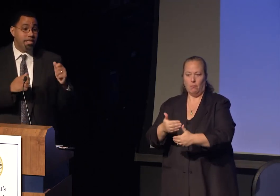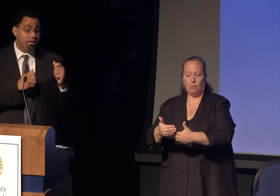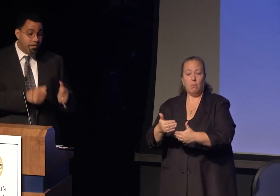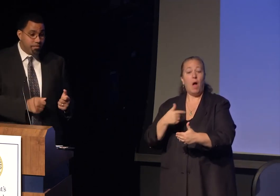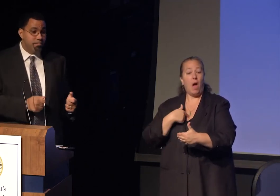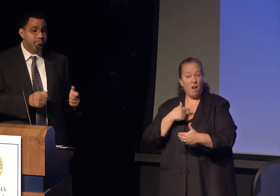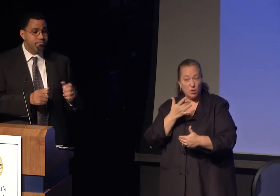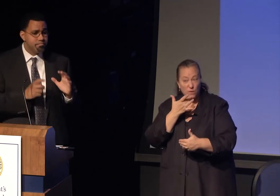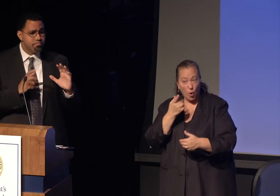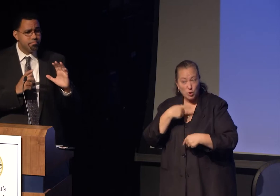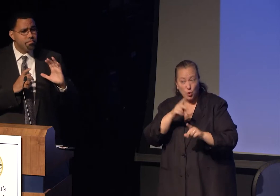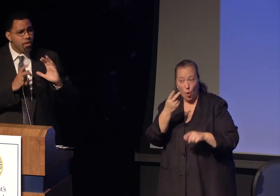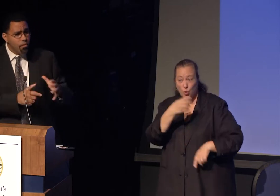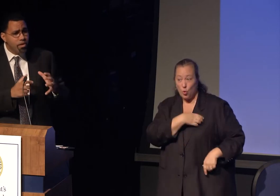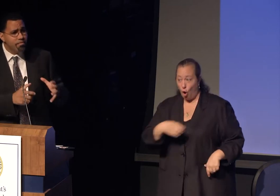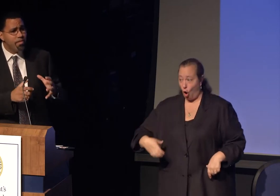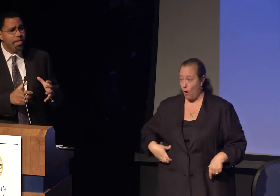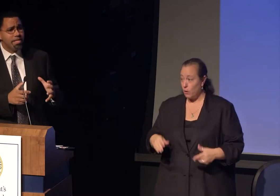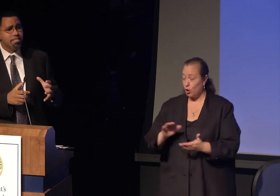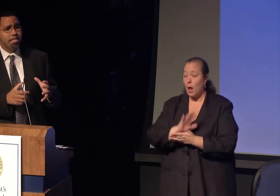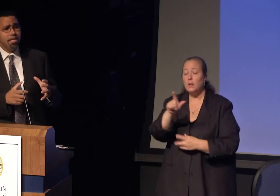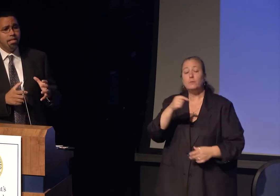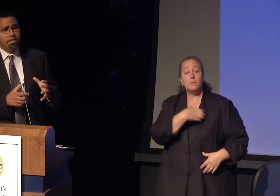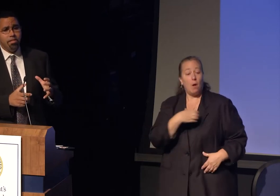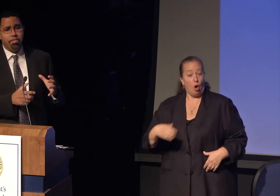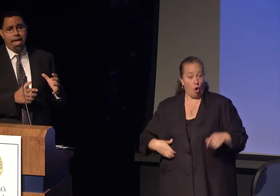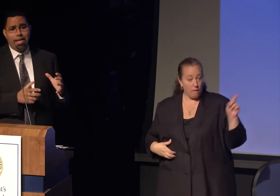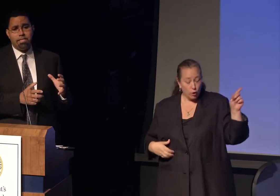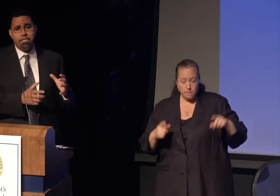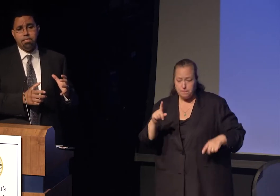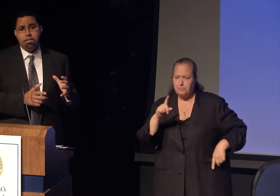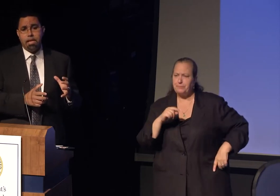and at Harvard, one of the things that shaped